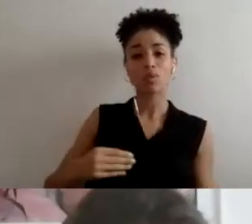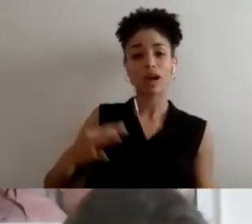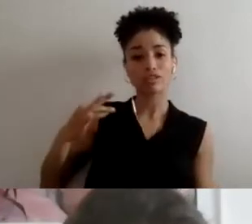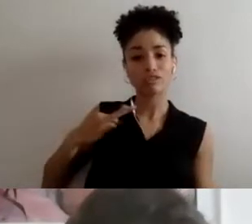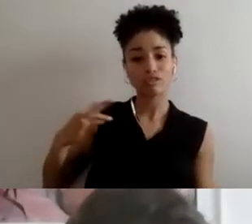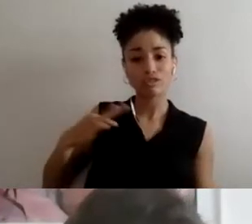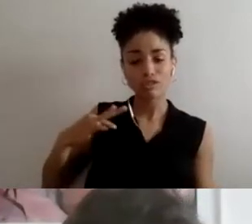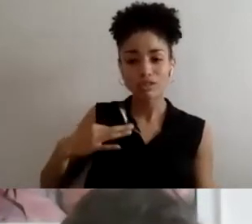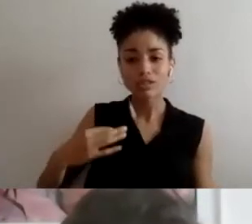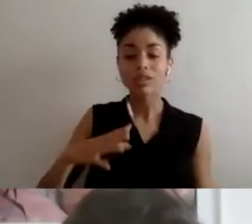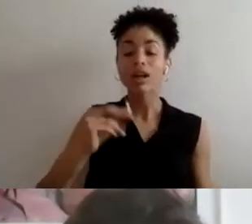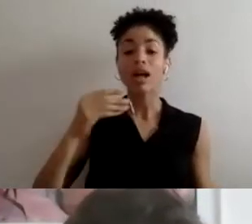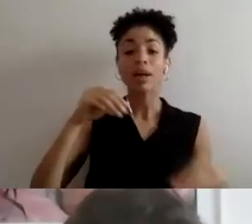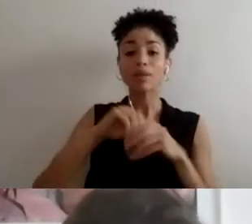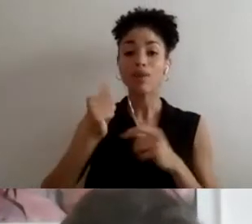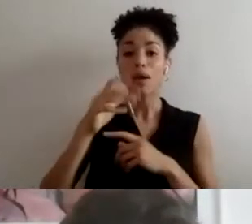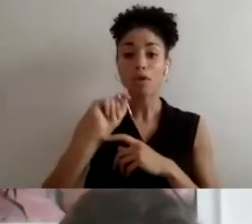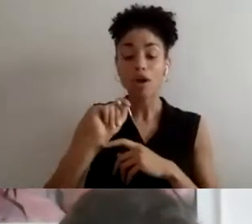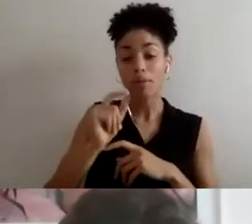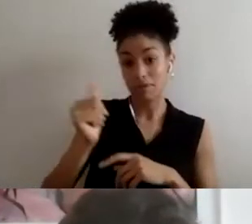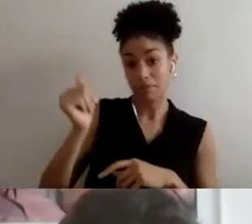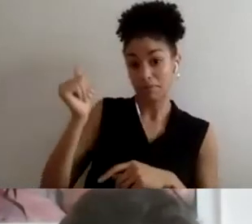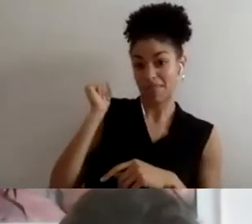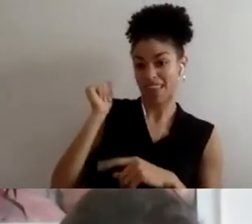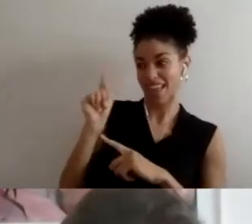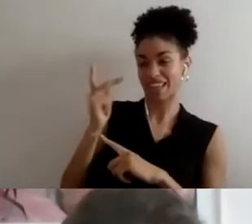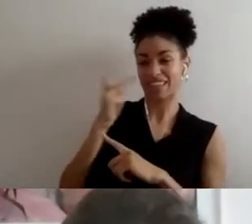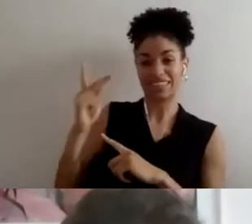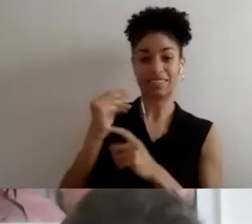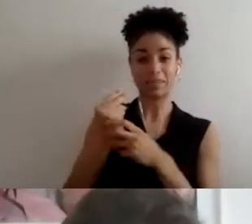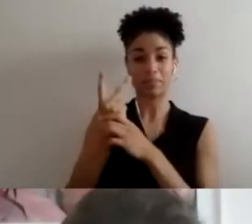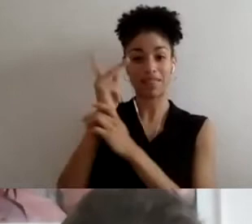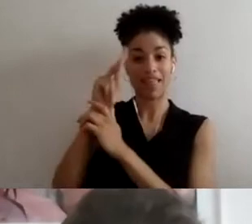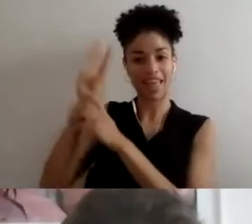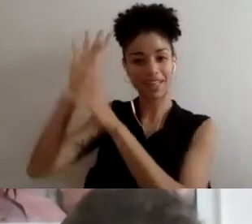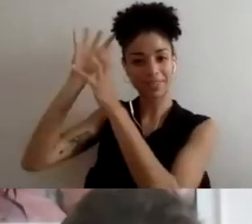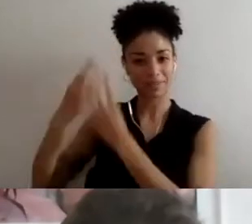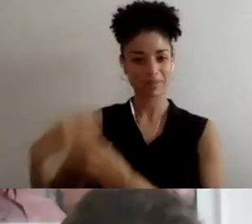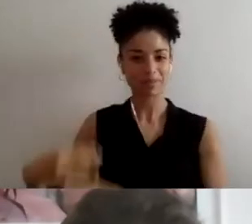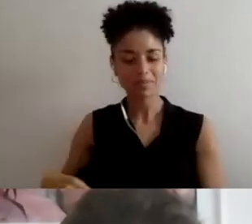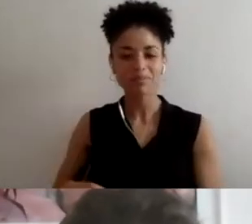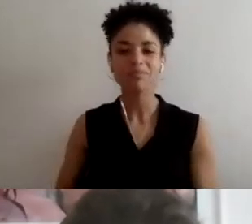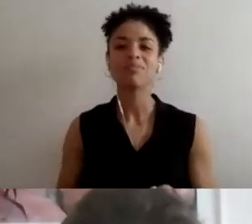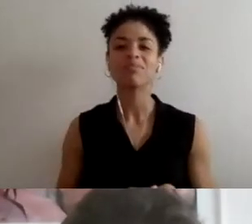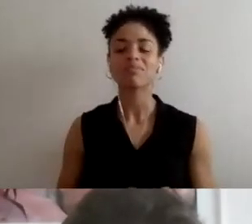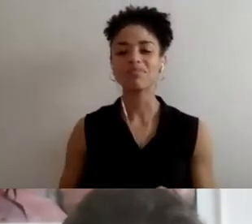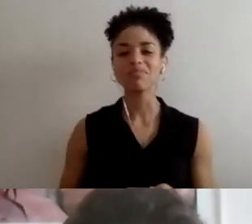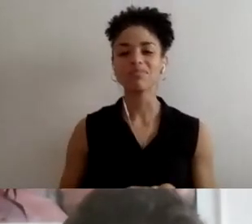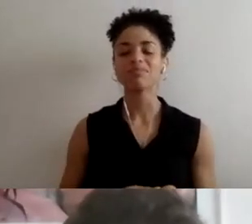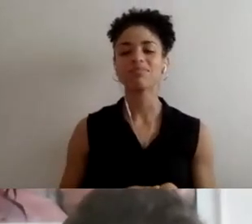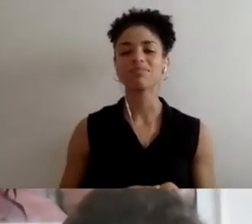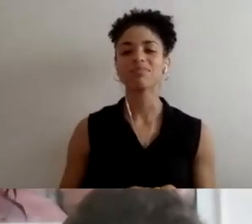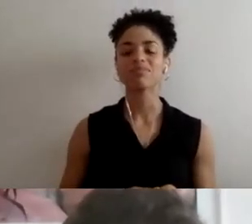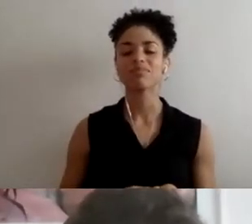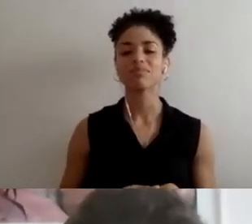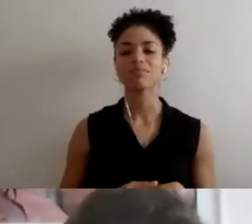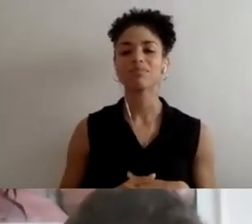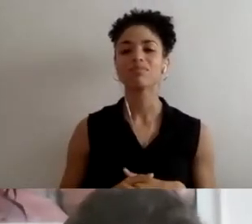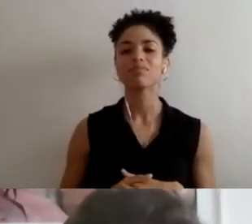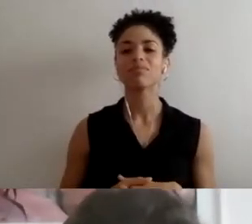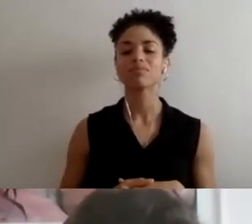I'm in my apartment there are plants festooned around me. And the idea and thank you so